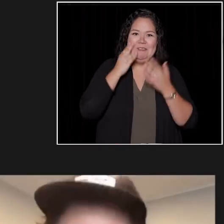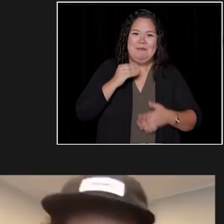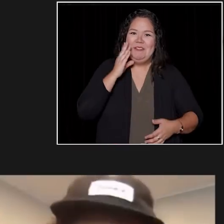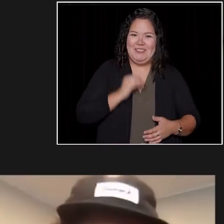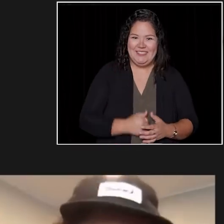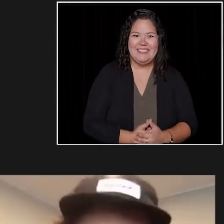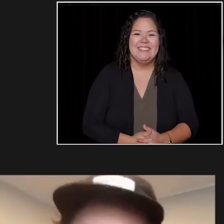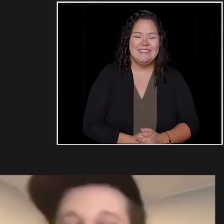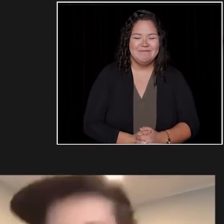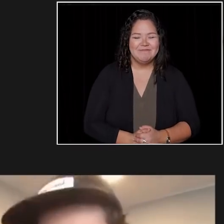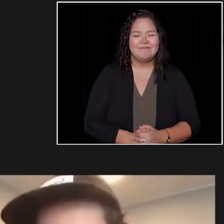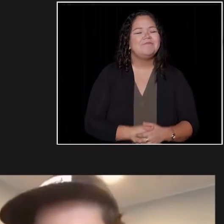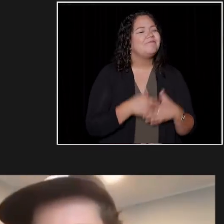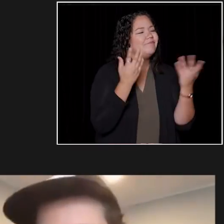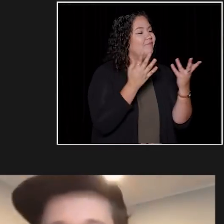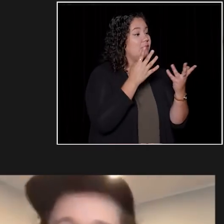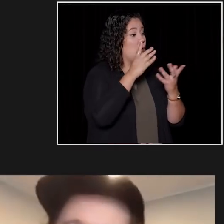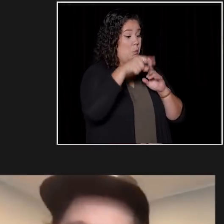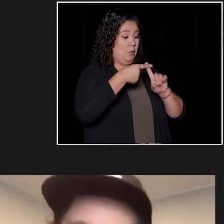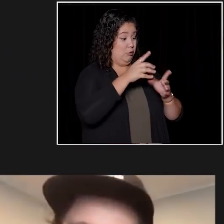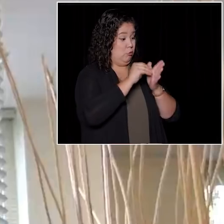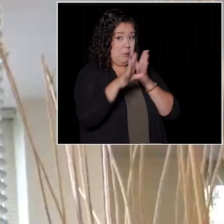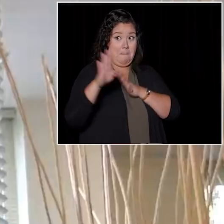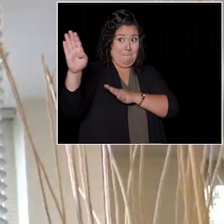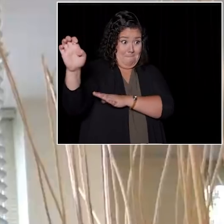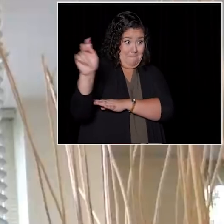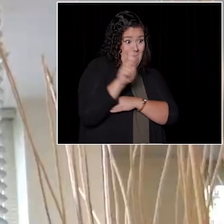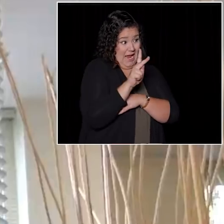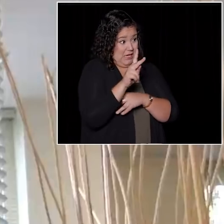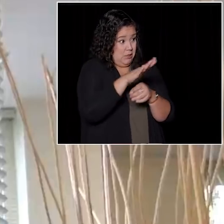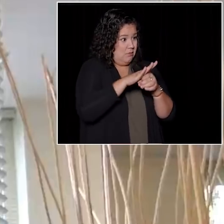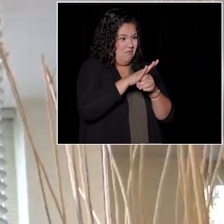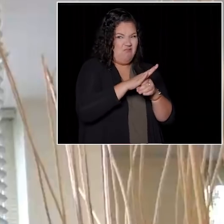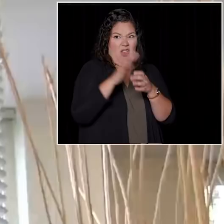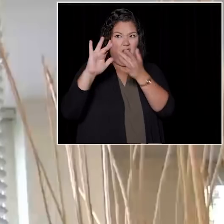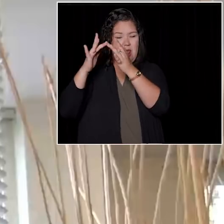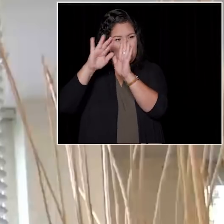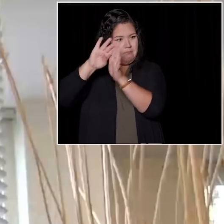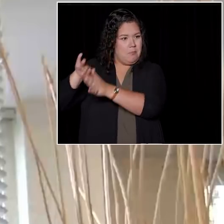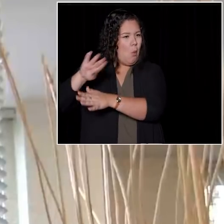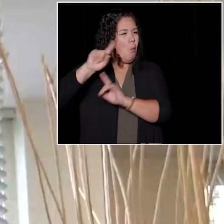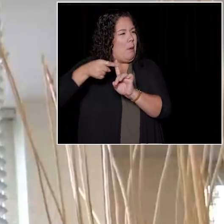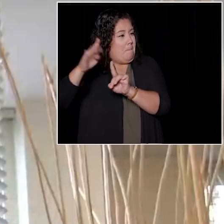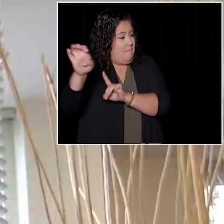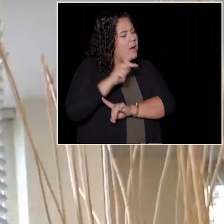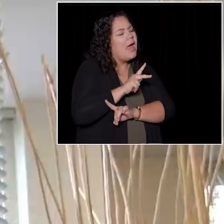and extremely embarrassing thing that happened. When students come back to campus in the future,